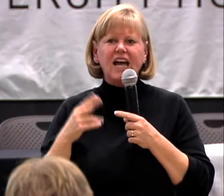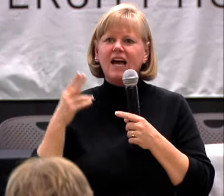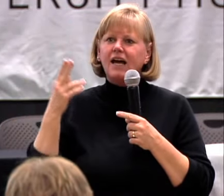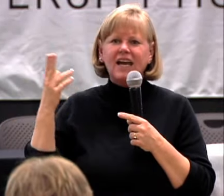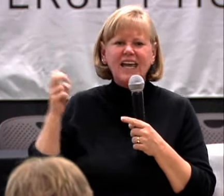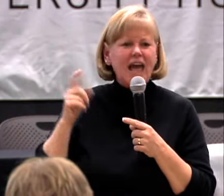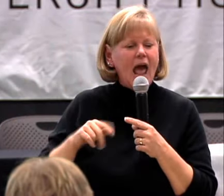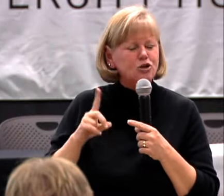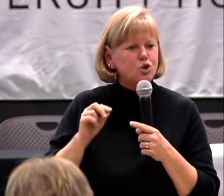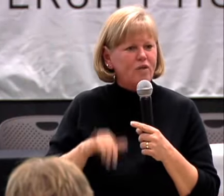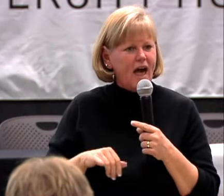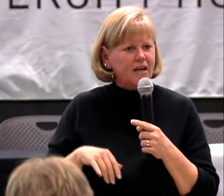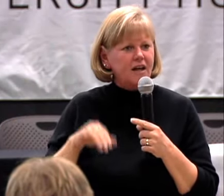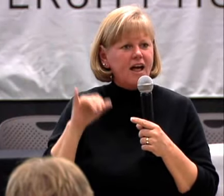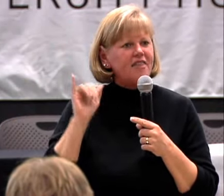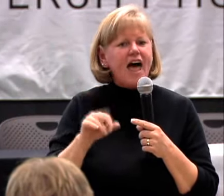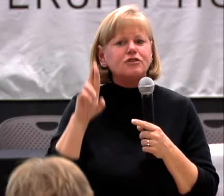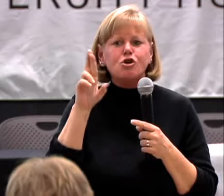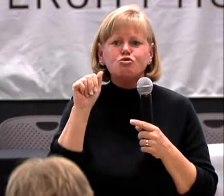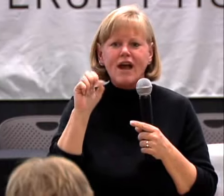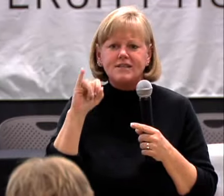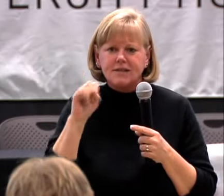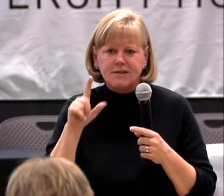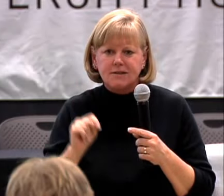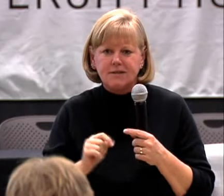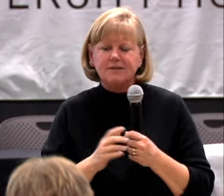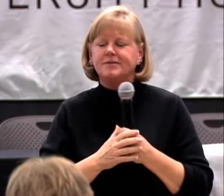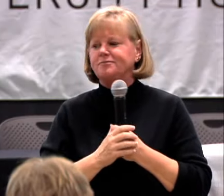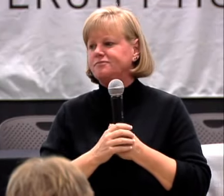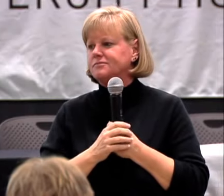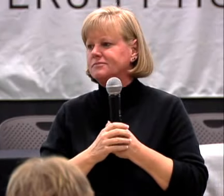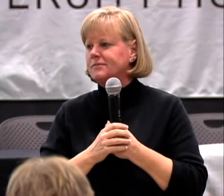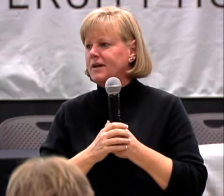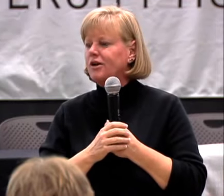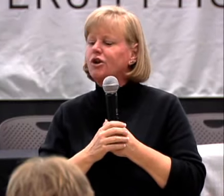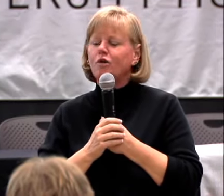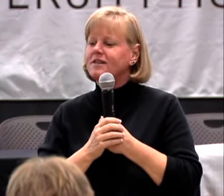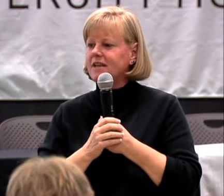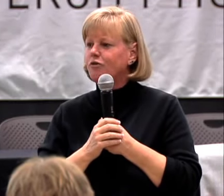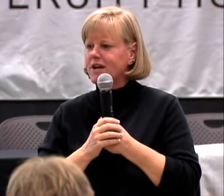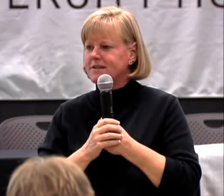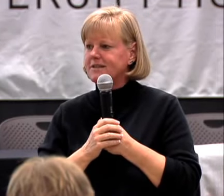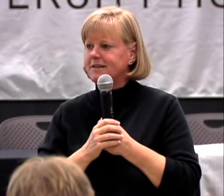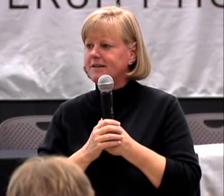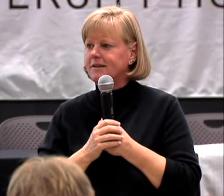OTHER YOUNG MAN AND SAID, "HE CAN'T DO THAT. THAT'S RACIST."